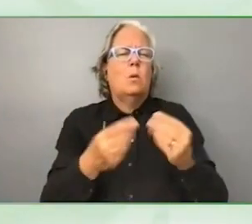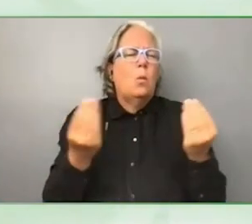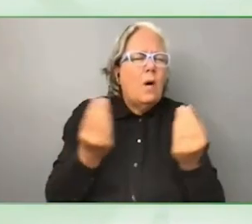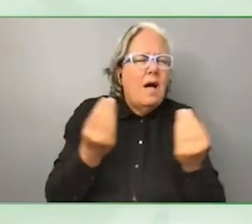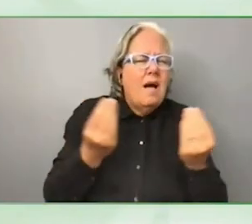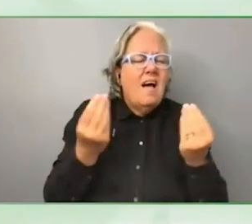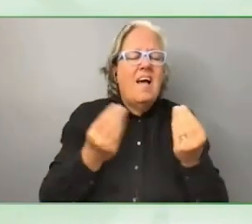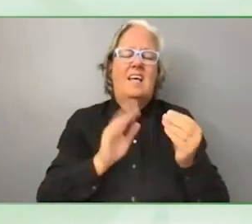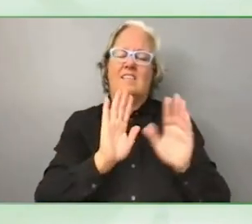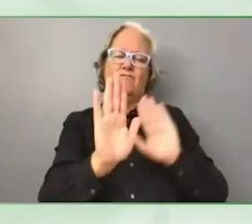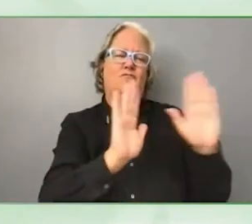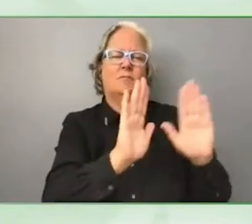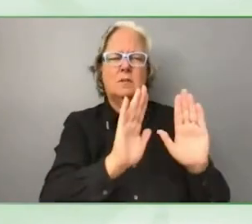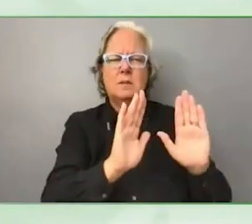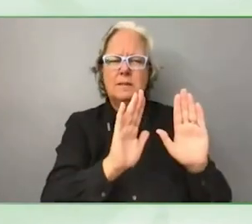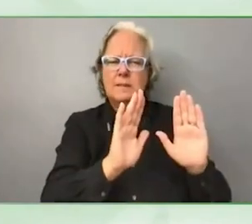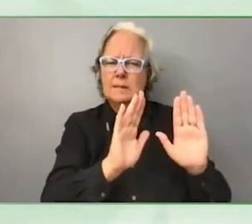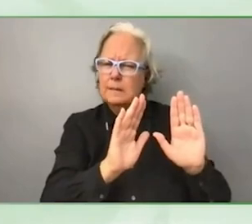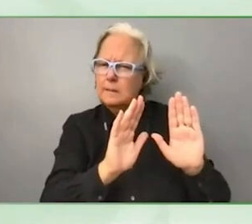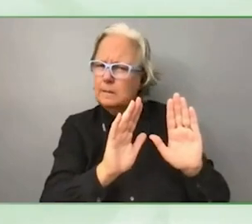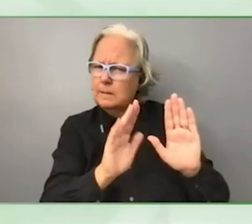Something is wrong with the presentation, but I will continue.